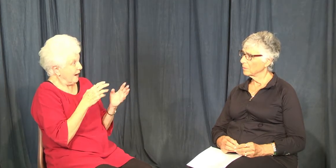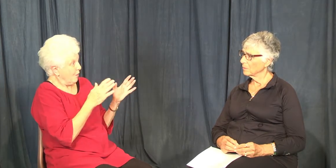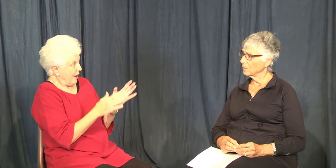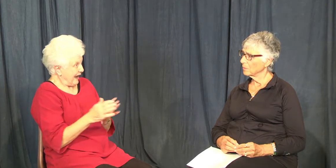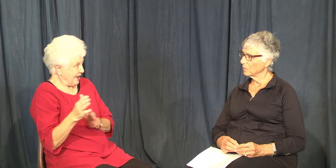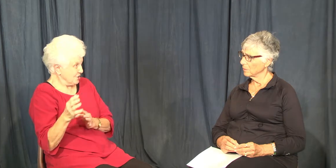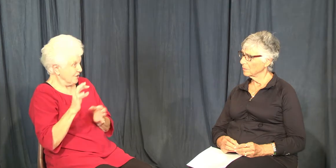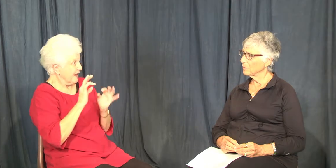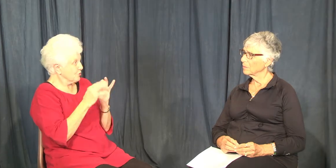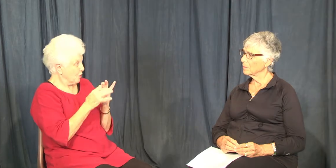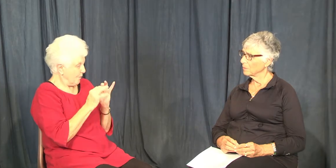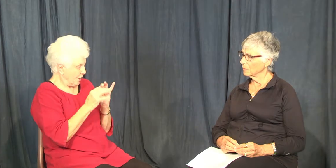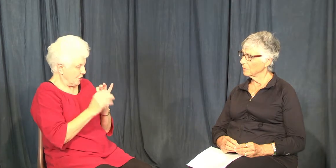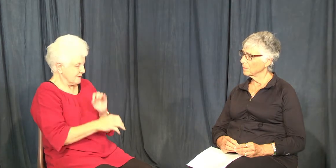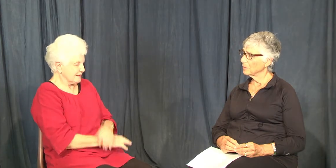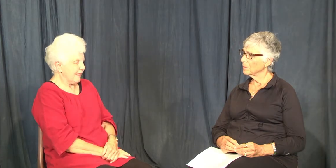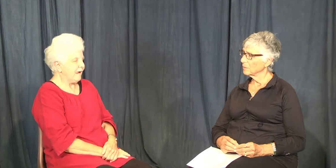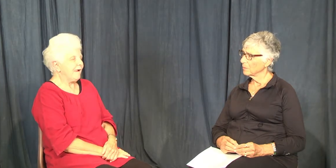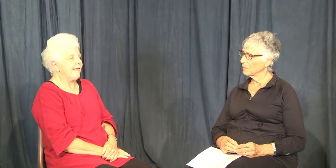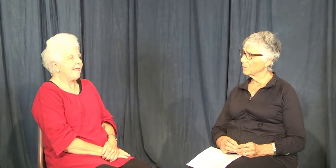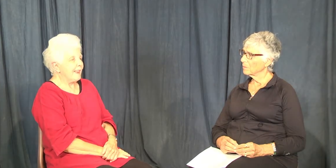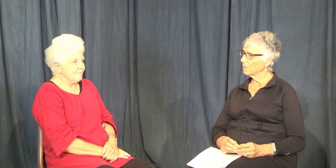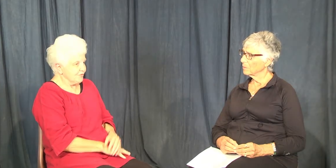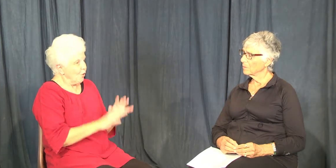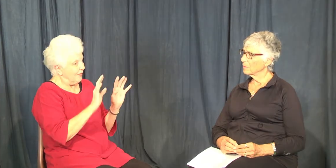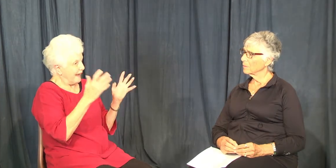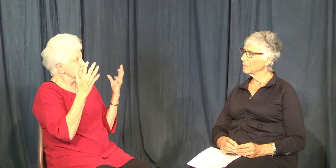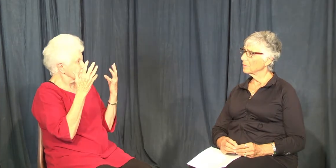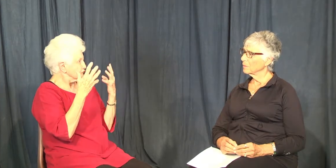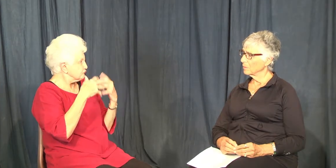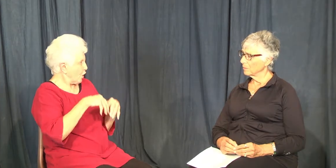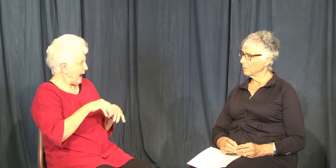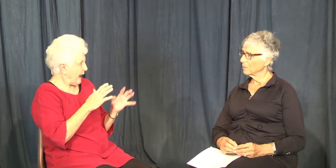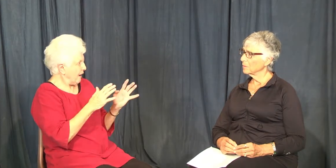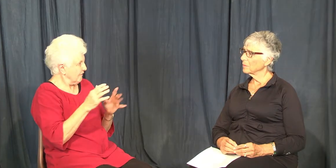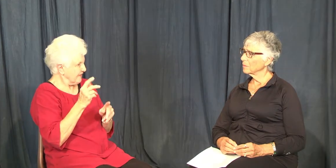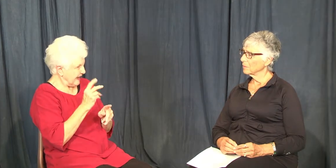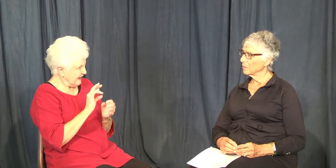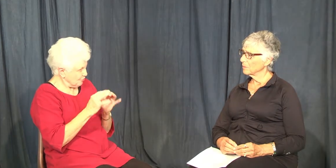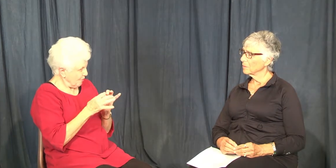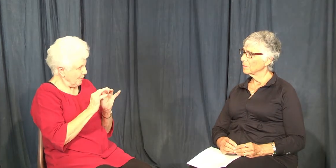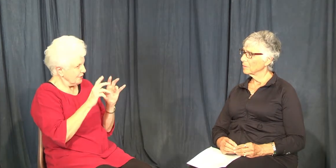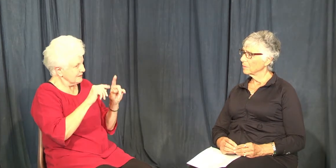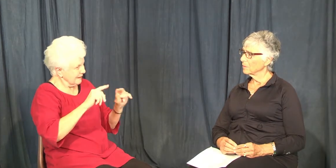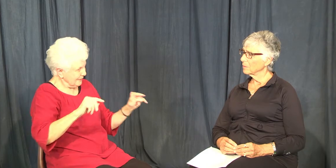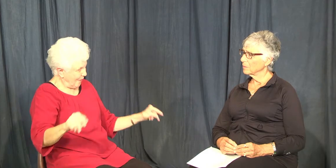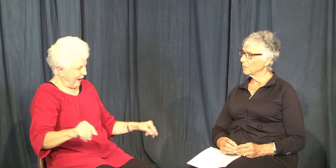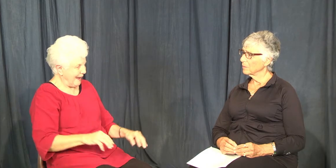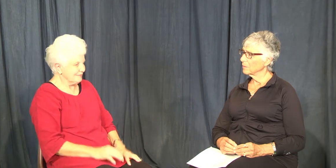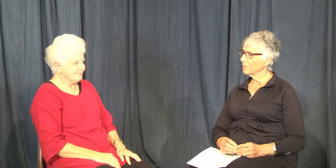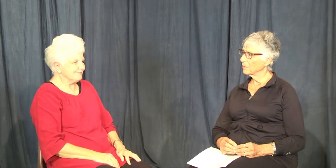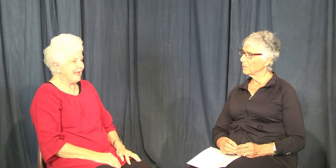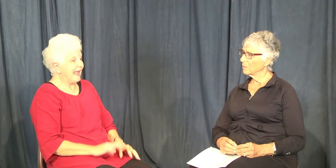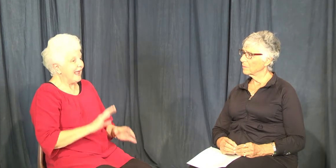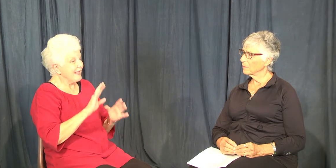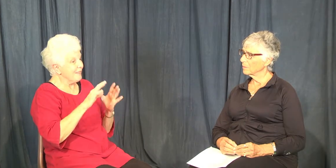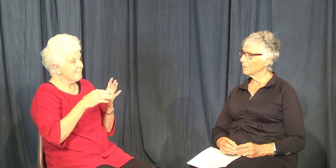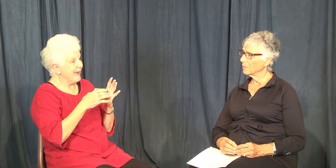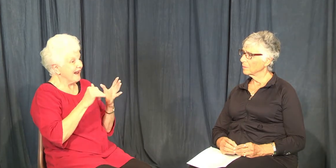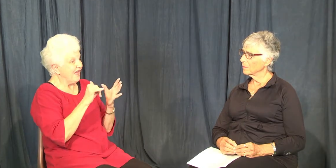to arrange for the interpreters. They took care of the details, pulled everything together